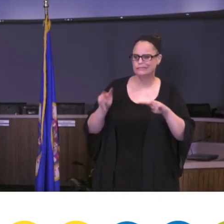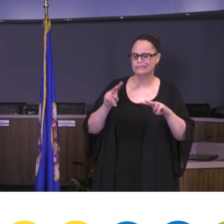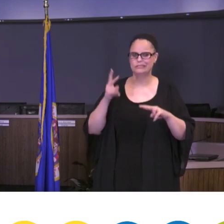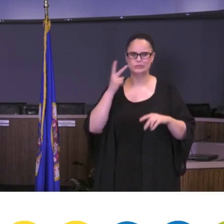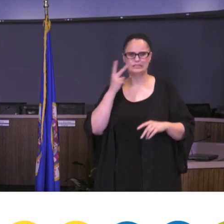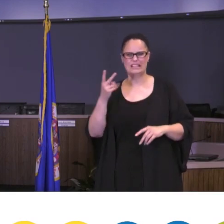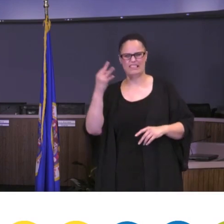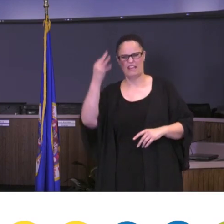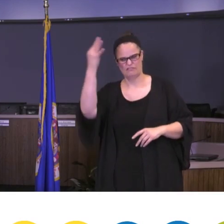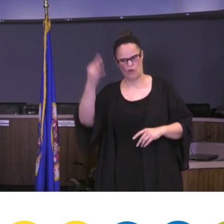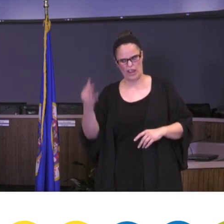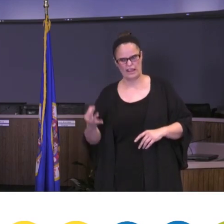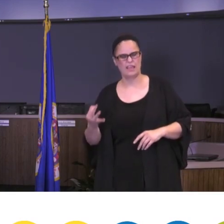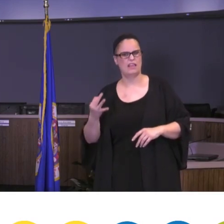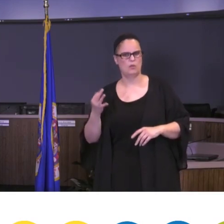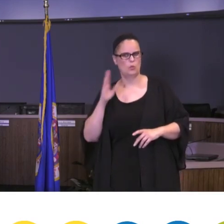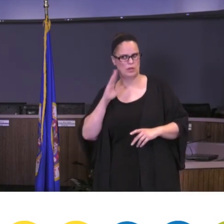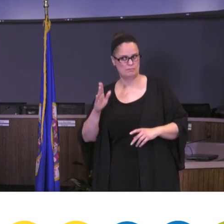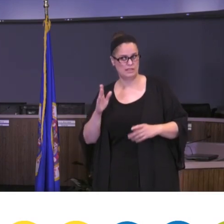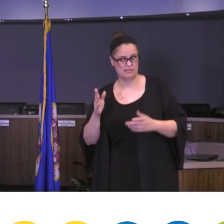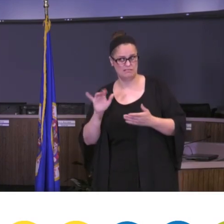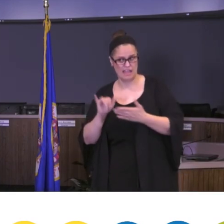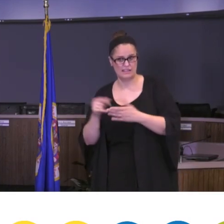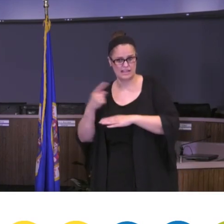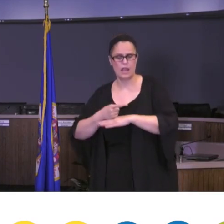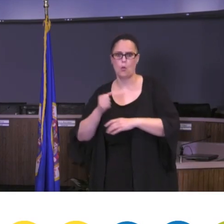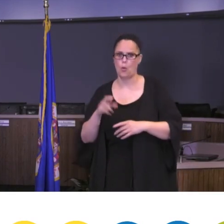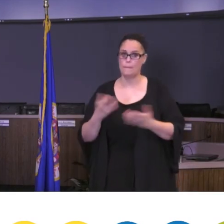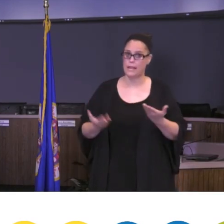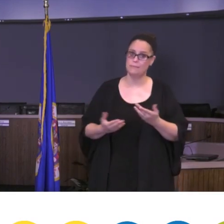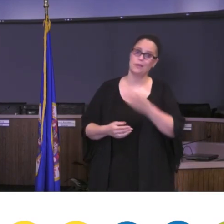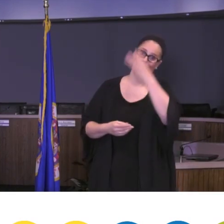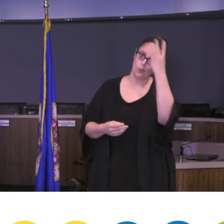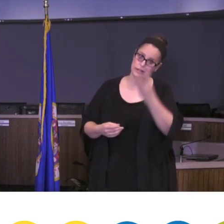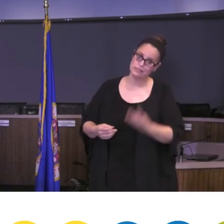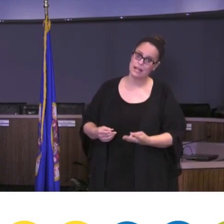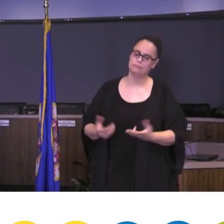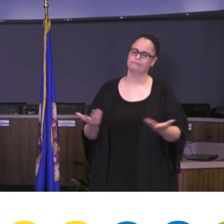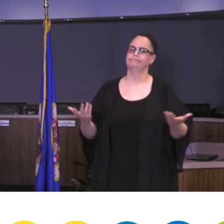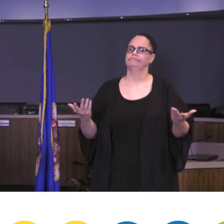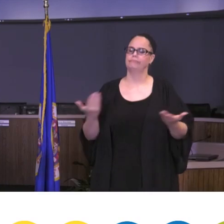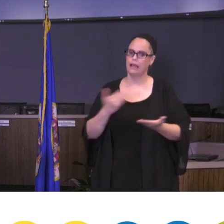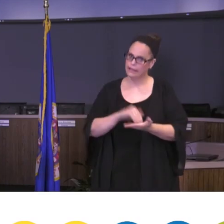both groups distance-learning day. The other recommendation is a Wednesday. Again, I want to work with you. I